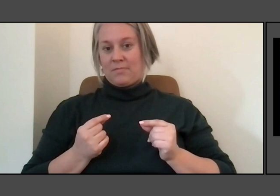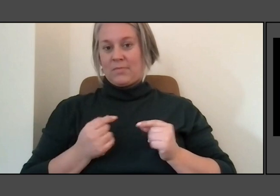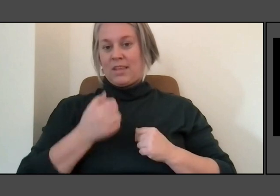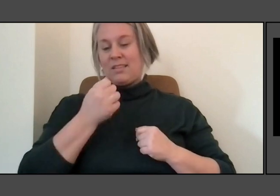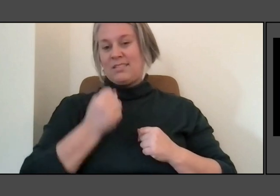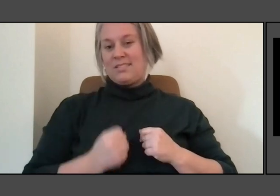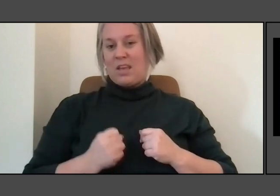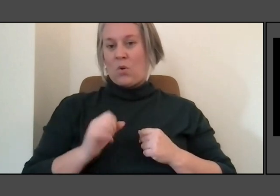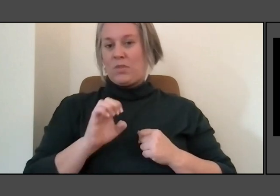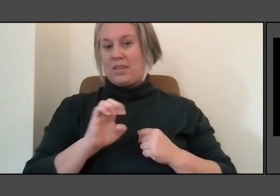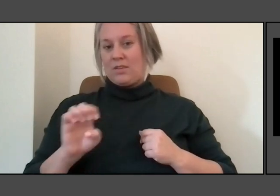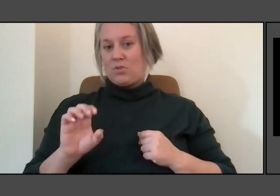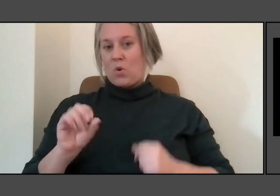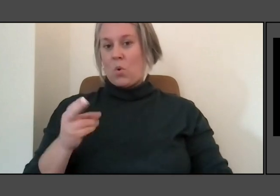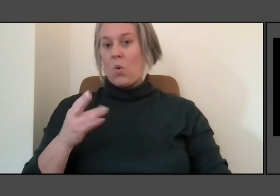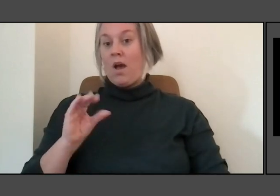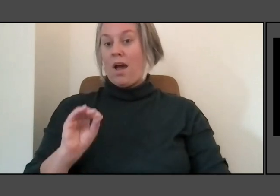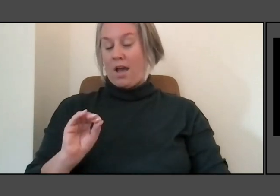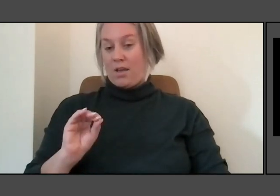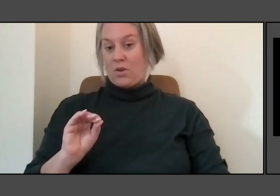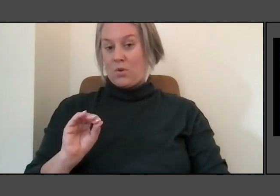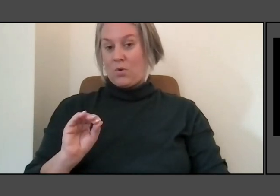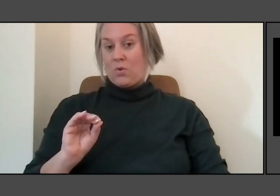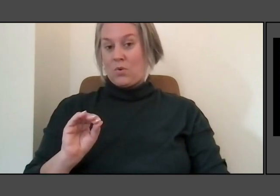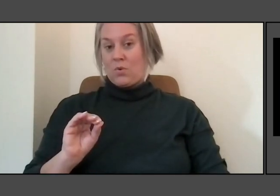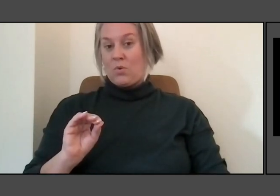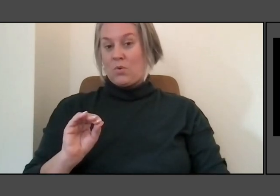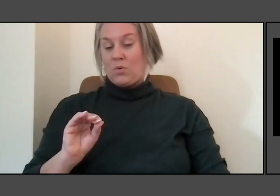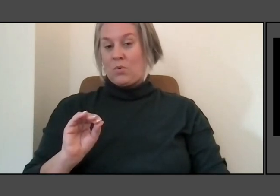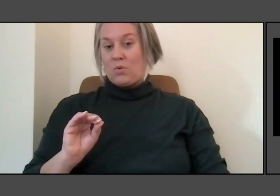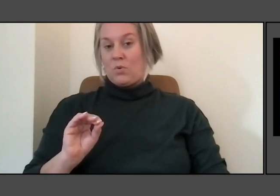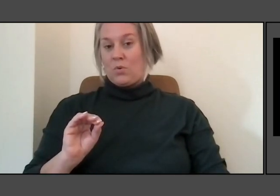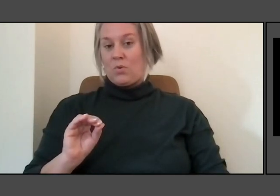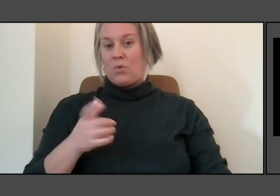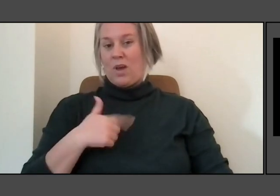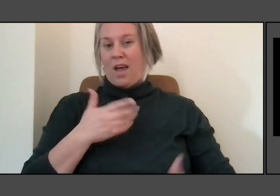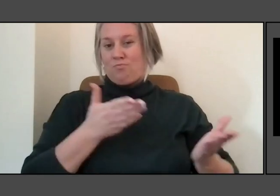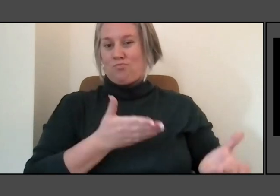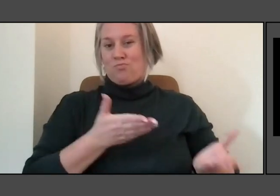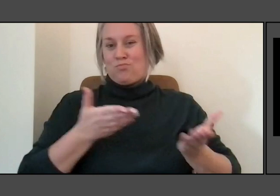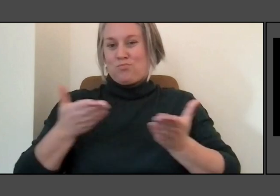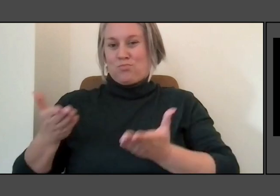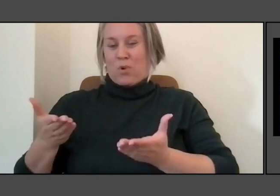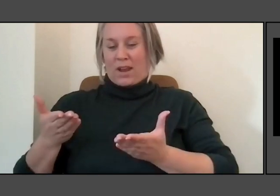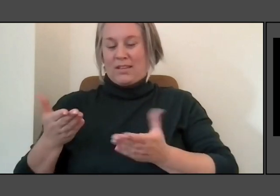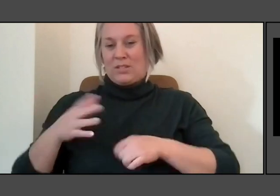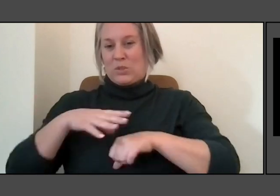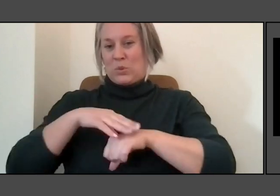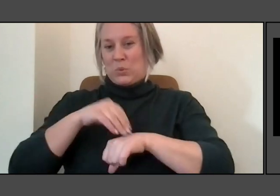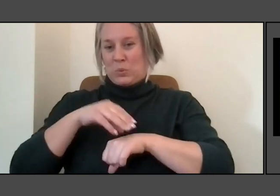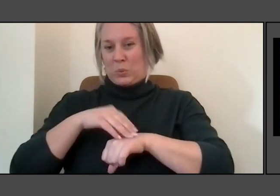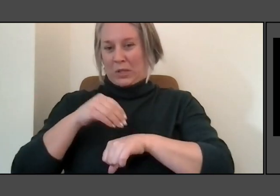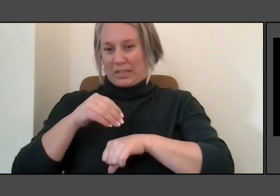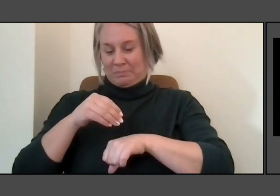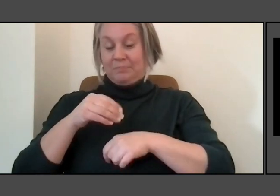language to southern Sweden. I'd bring a little bit of the Americas back to Europe. And so this is 11 minute Line.